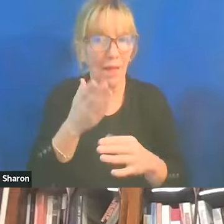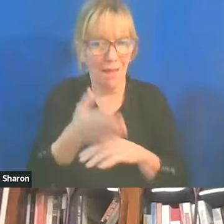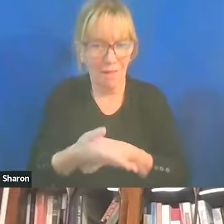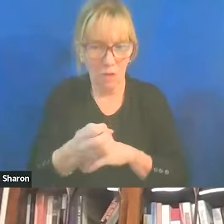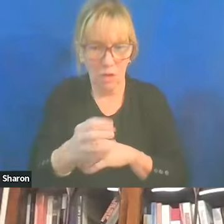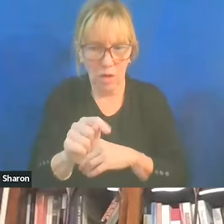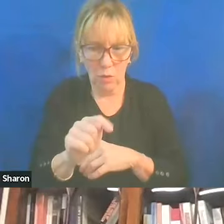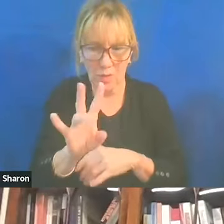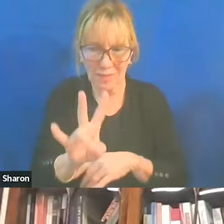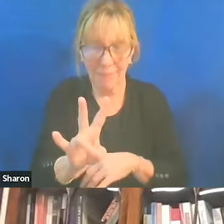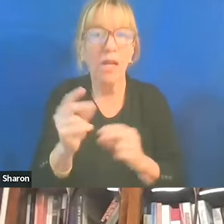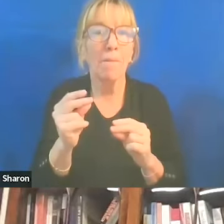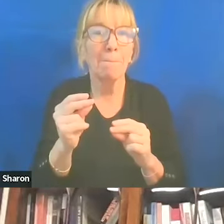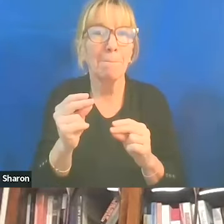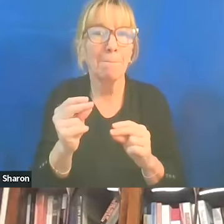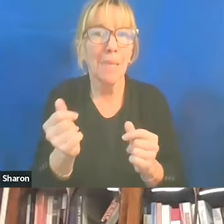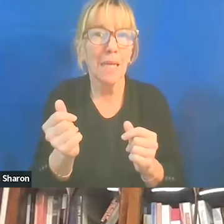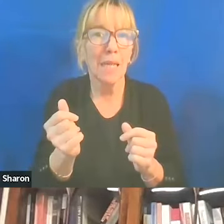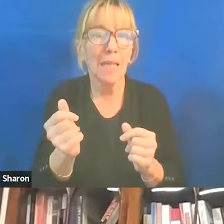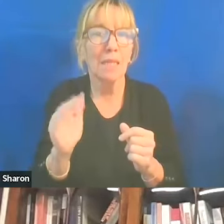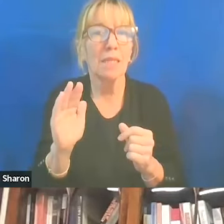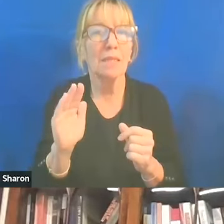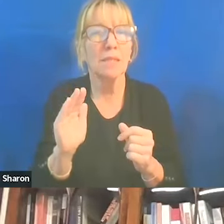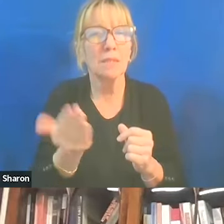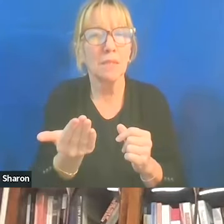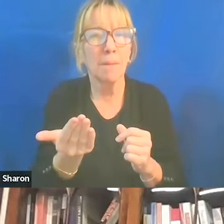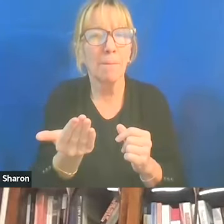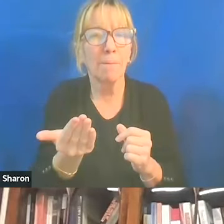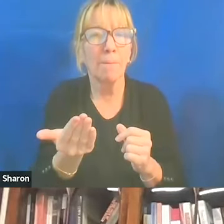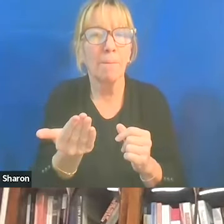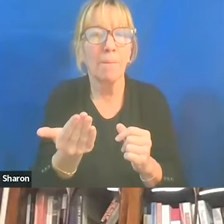immediately there seemed to be this war over statements.